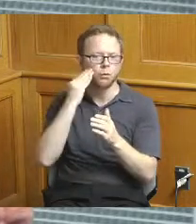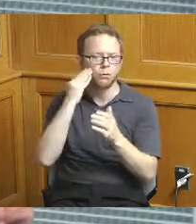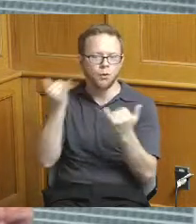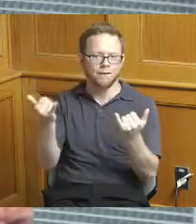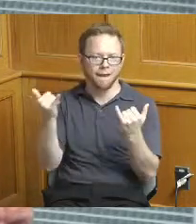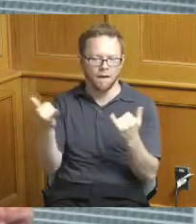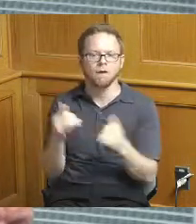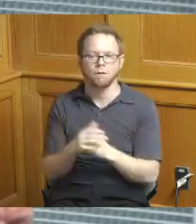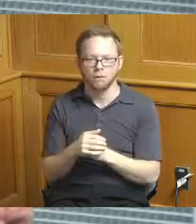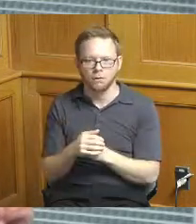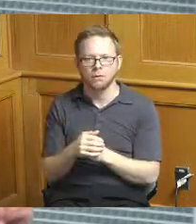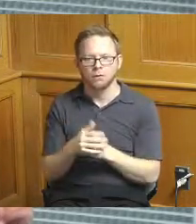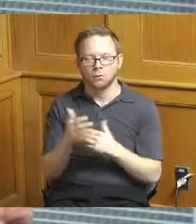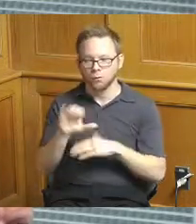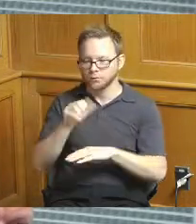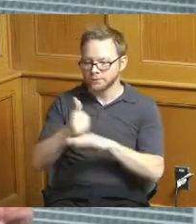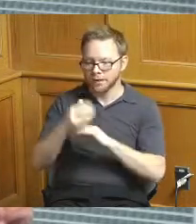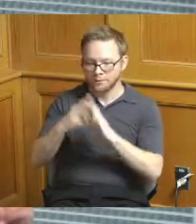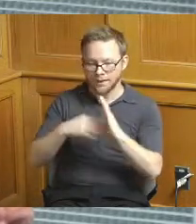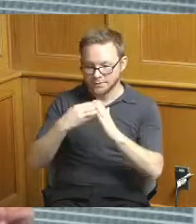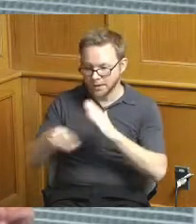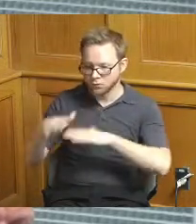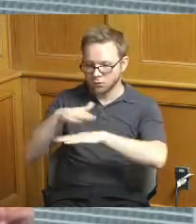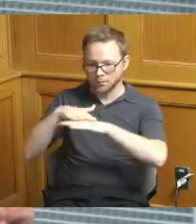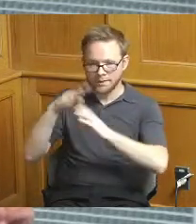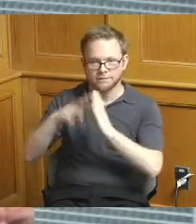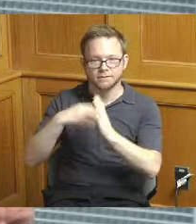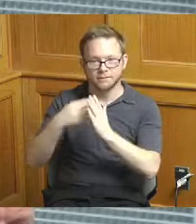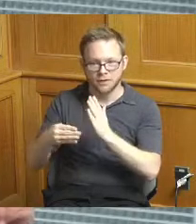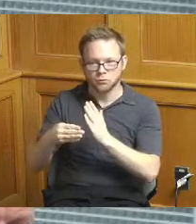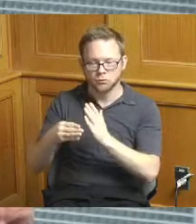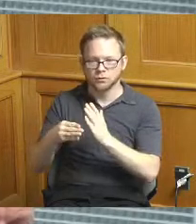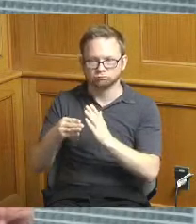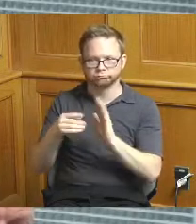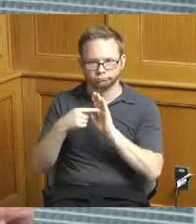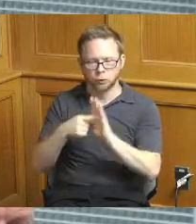build a schedule and a baseline that is realistic of the project complexity and that we believe we